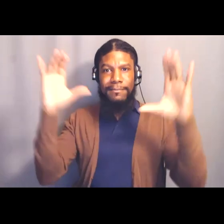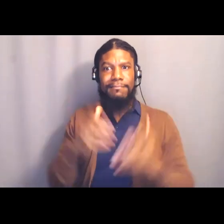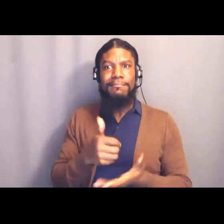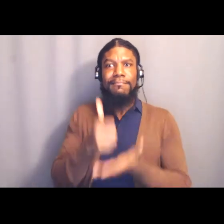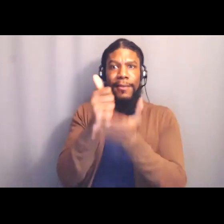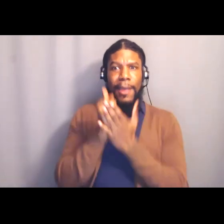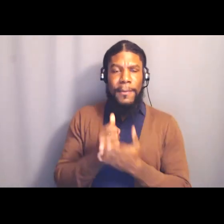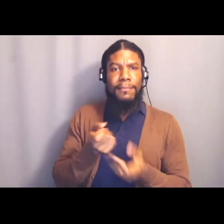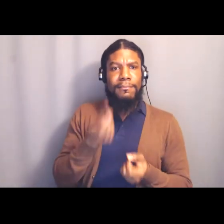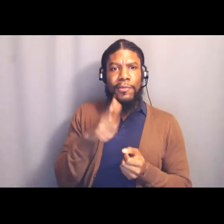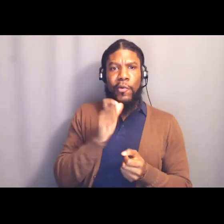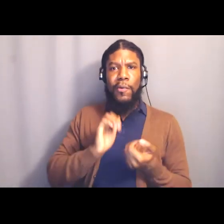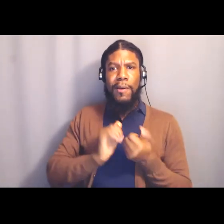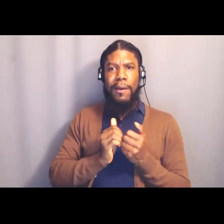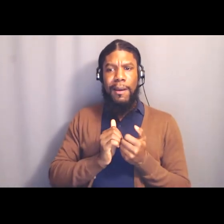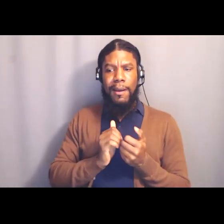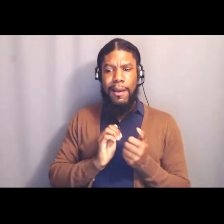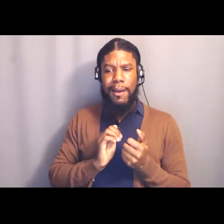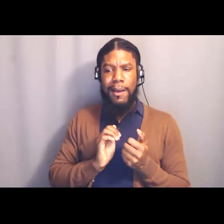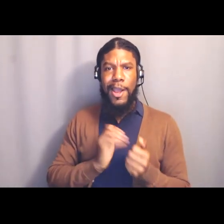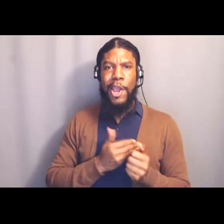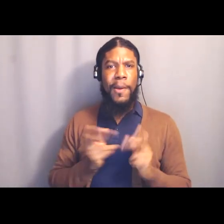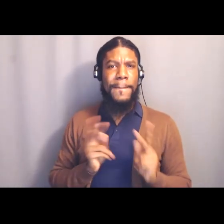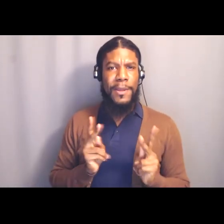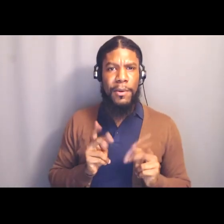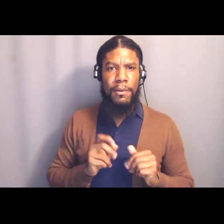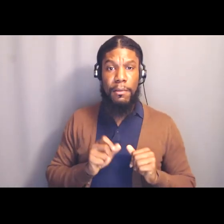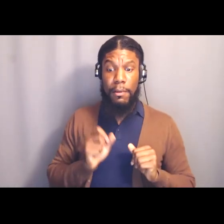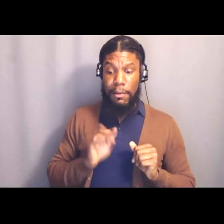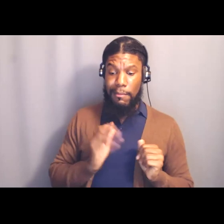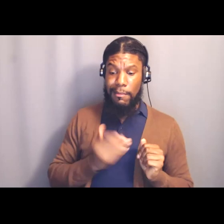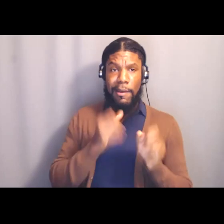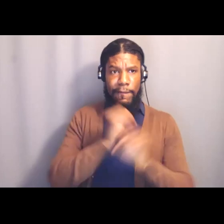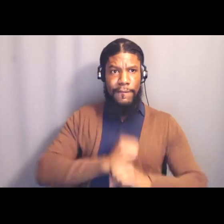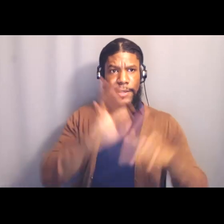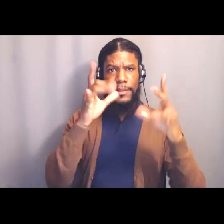If our visions are shared, then that means that we're each other's people, right?